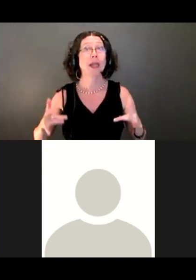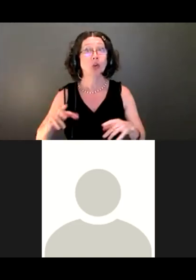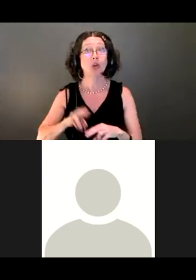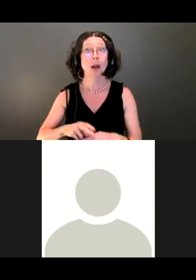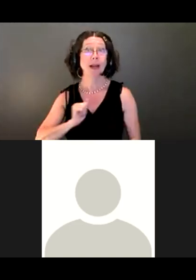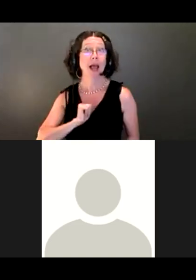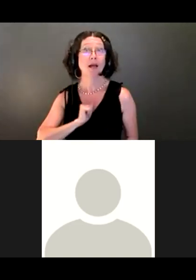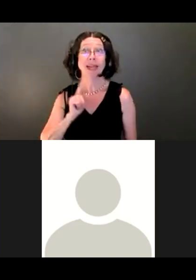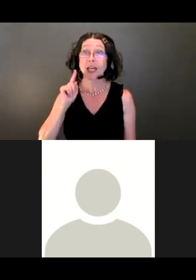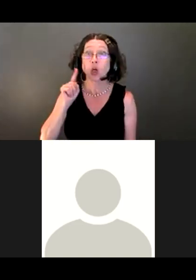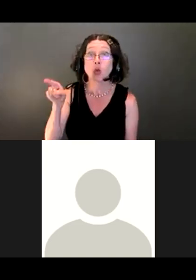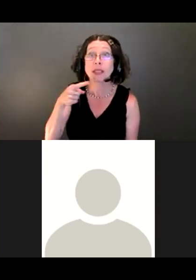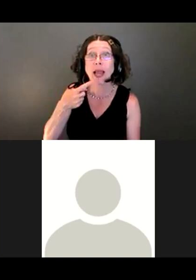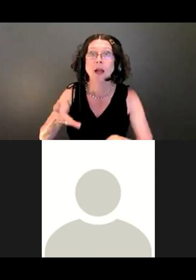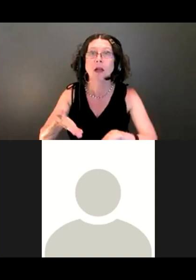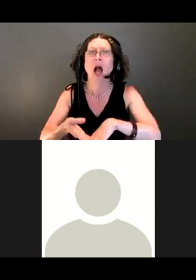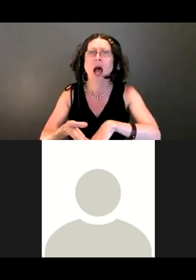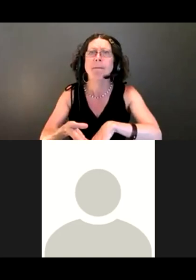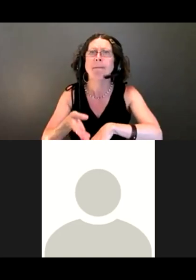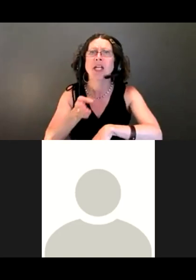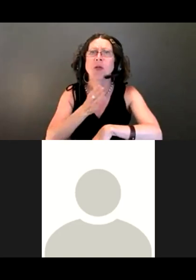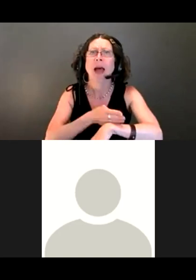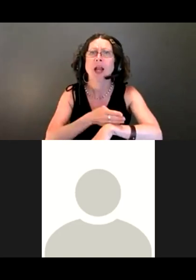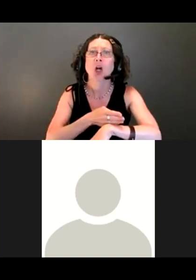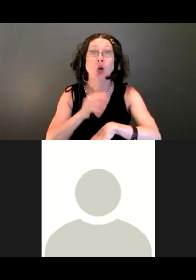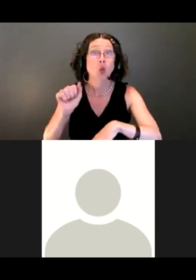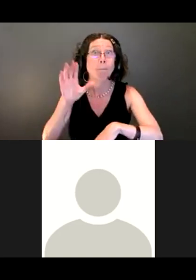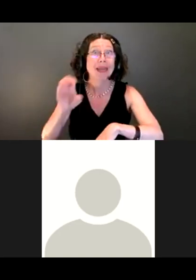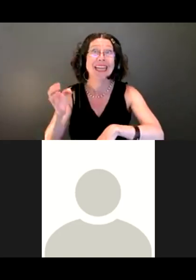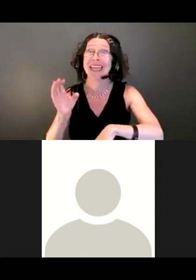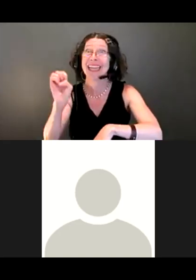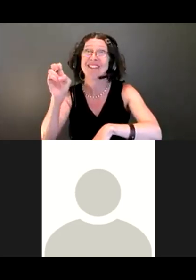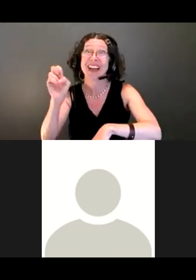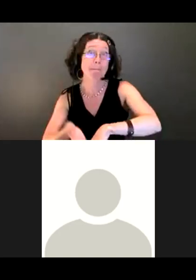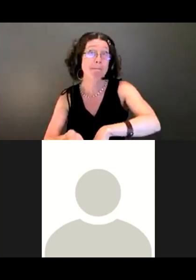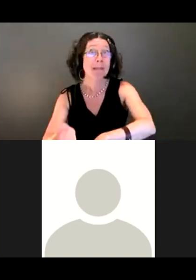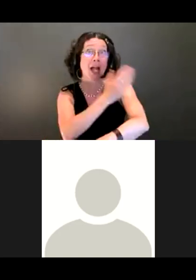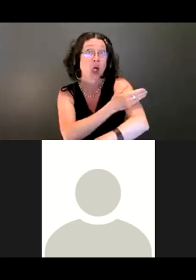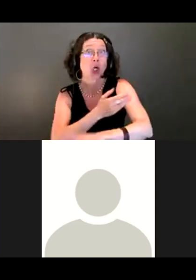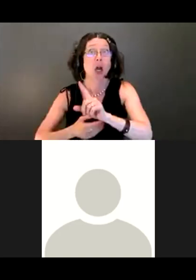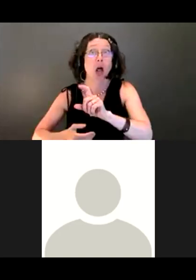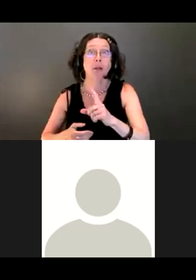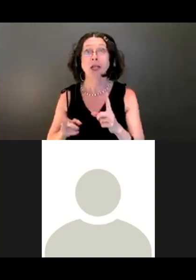gotten much better. Could it be even better? Could I get -- I mean, certainly it could, right?